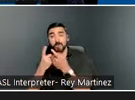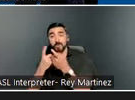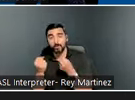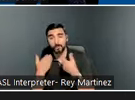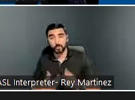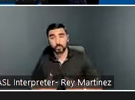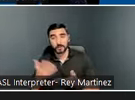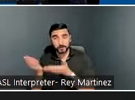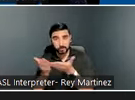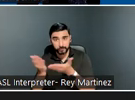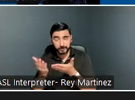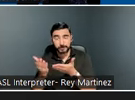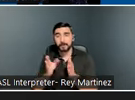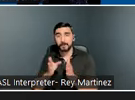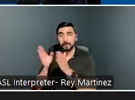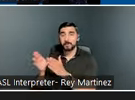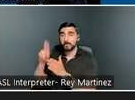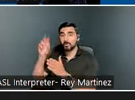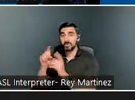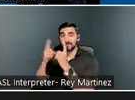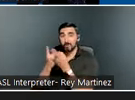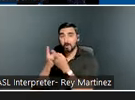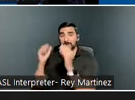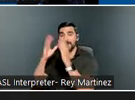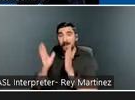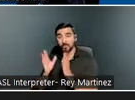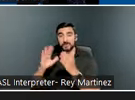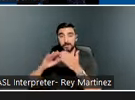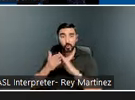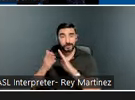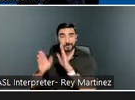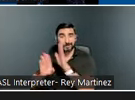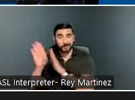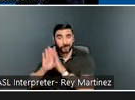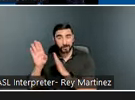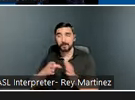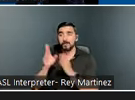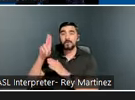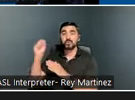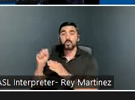the U.S. Department of Housing and Urban Development, the U.S. Department of Agriculture,